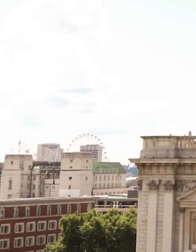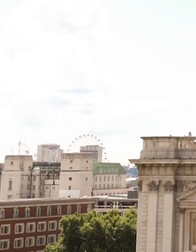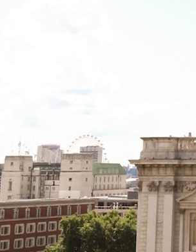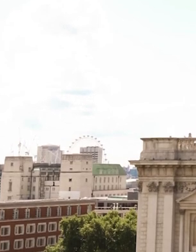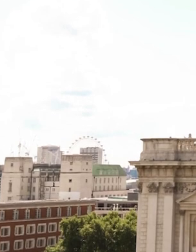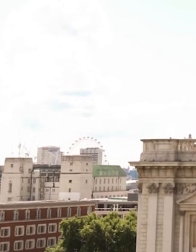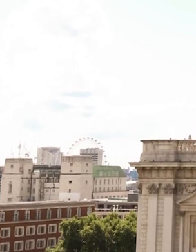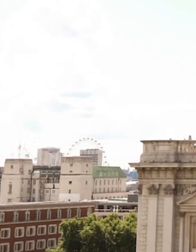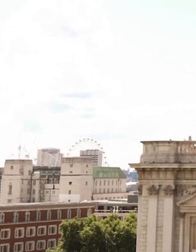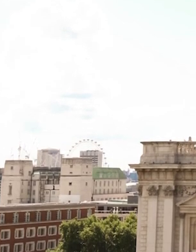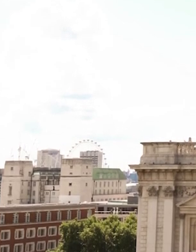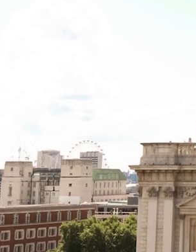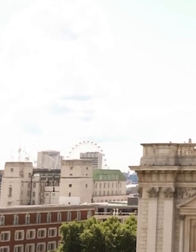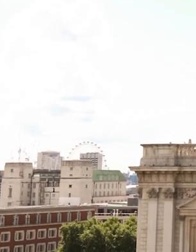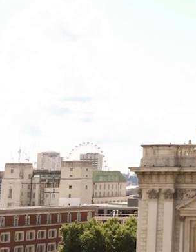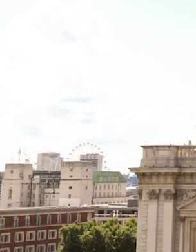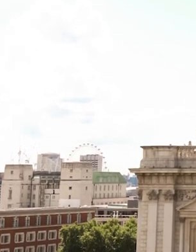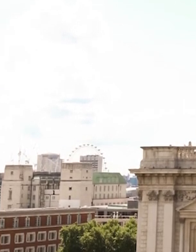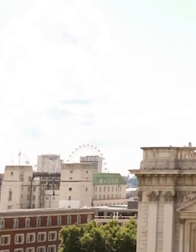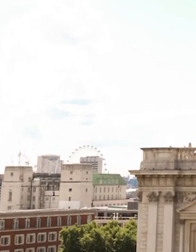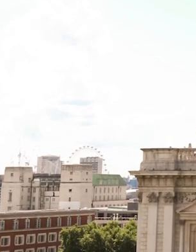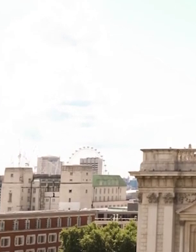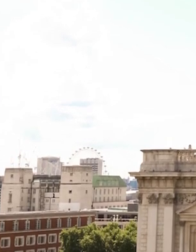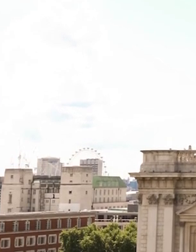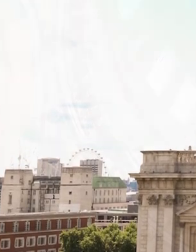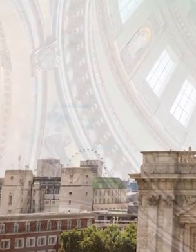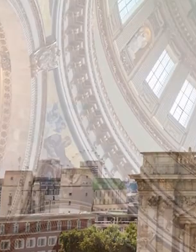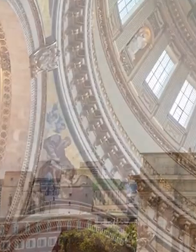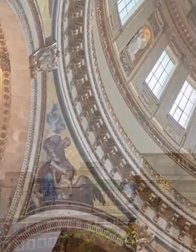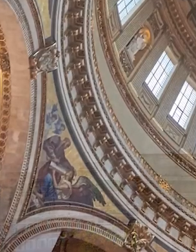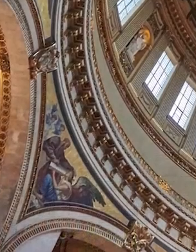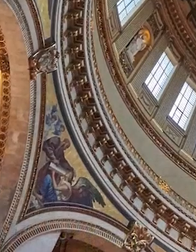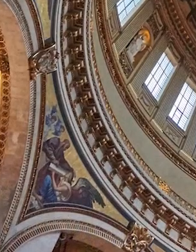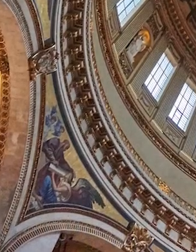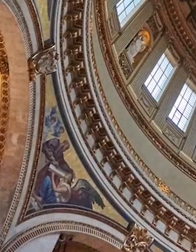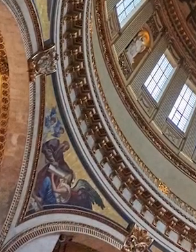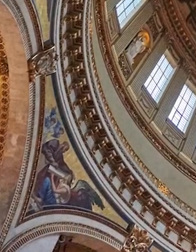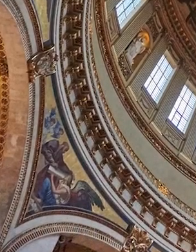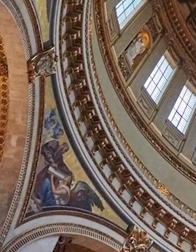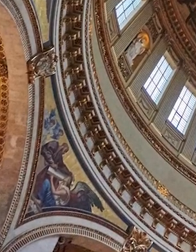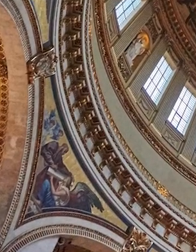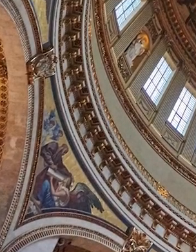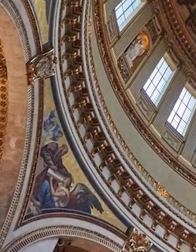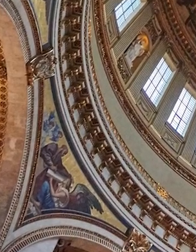So the next photo you'll see is a picture of inside St Paul's Cathedral.